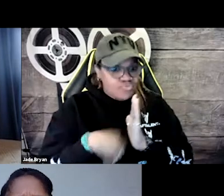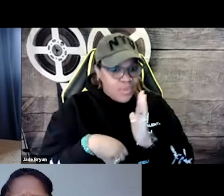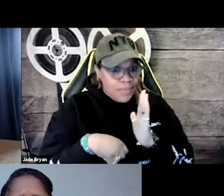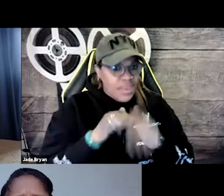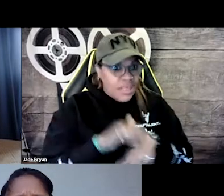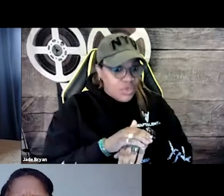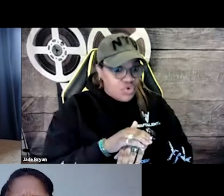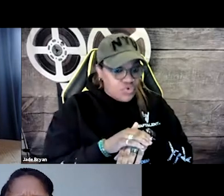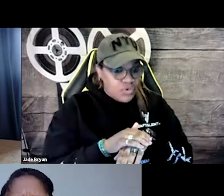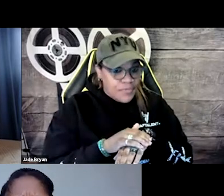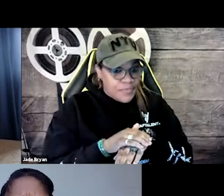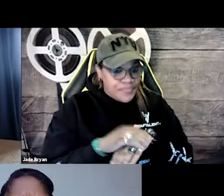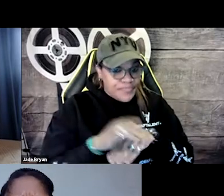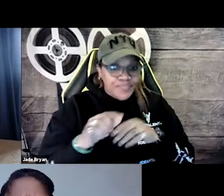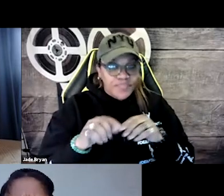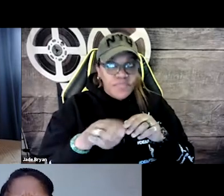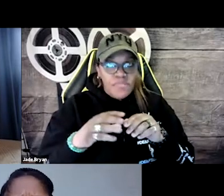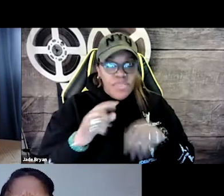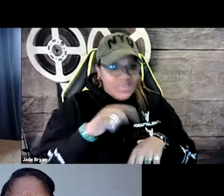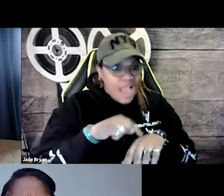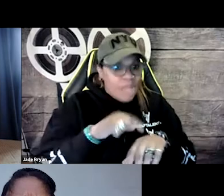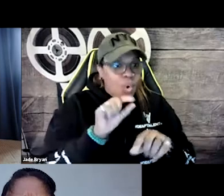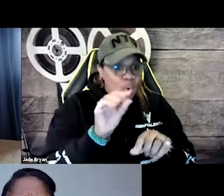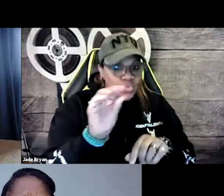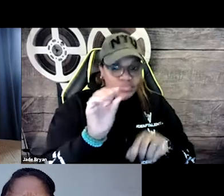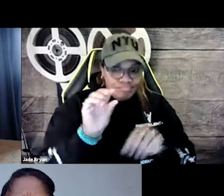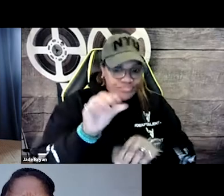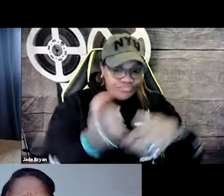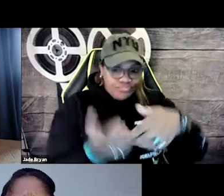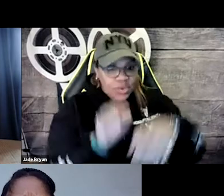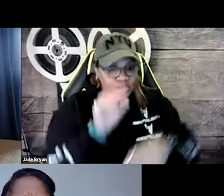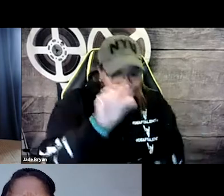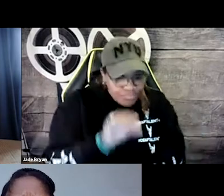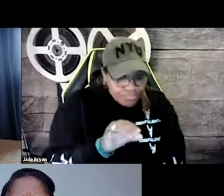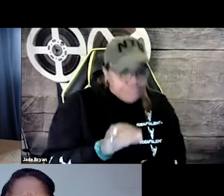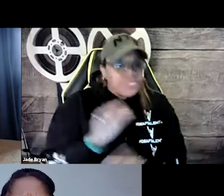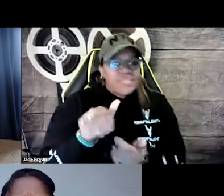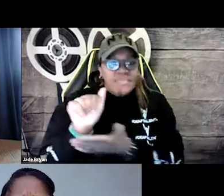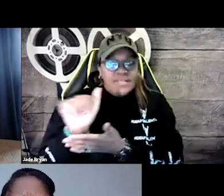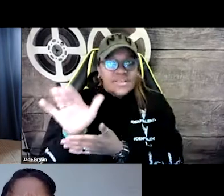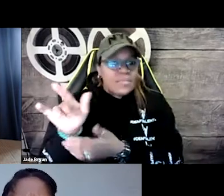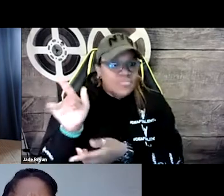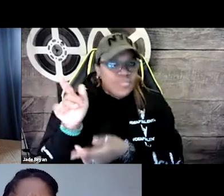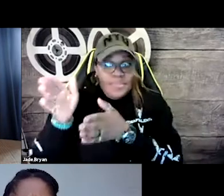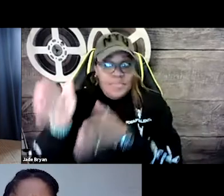They had requested my script in English and they wanted the time codes to be matched up with the script.